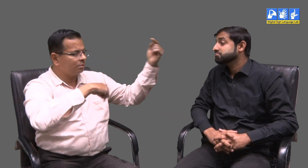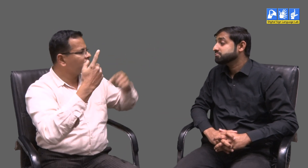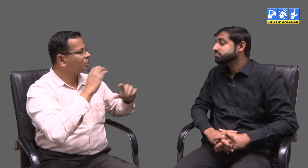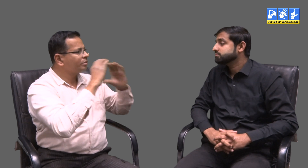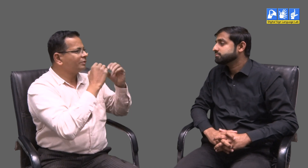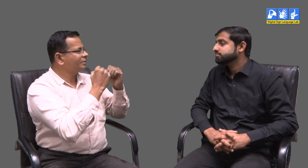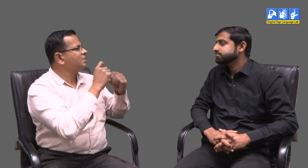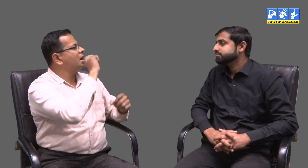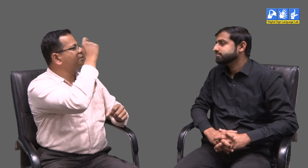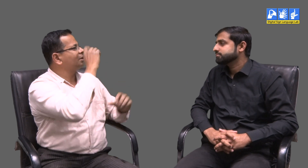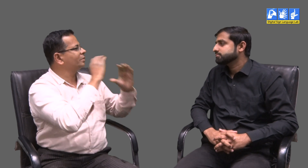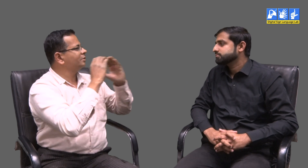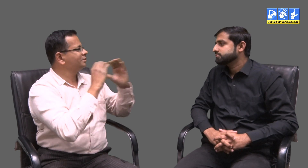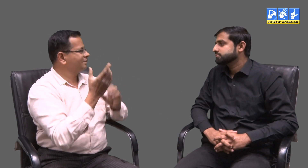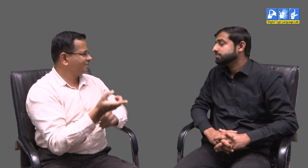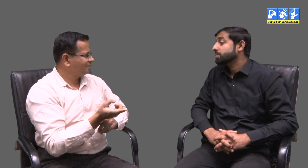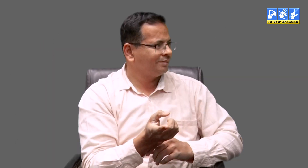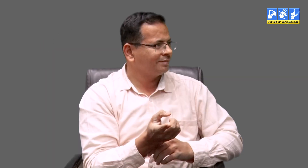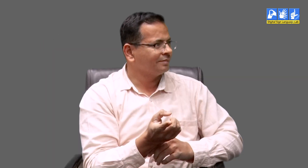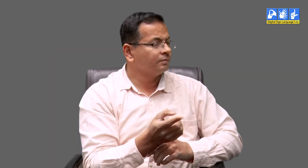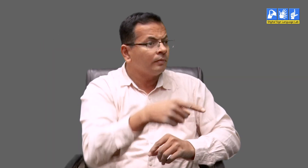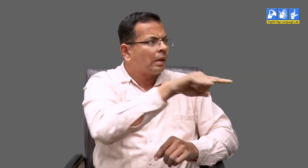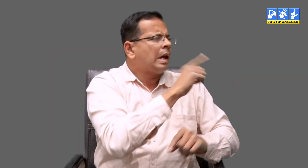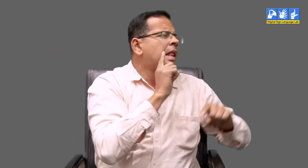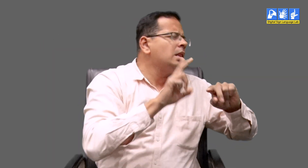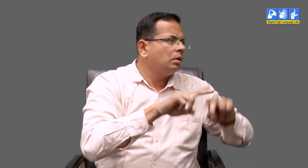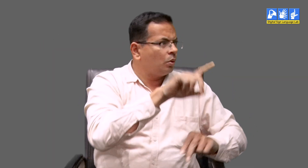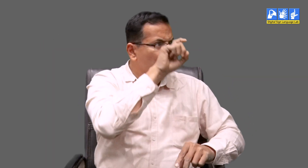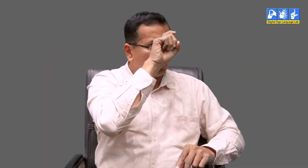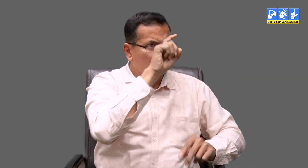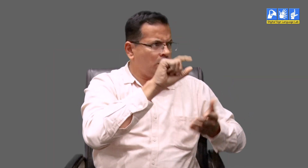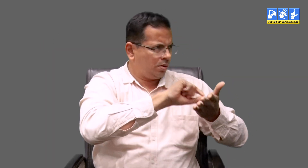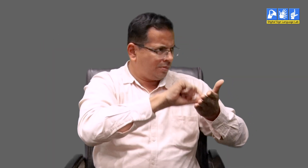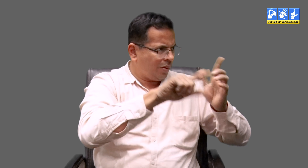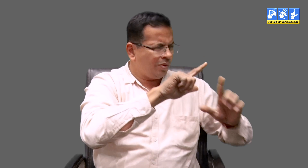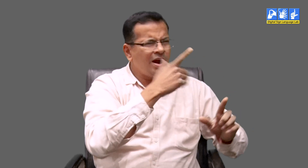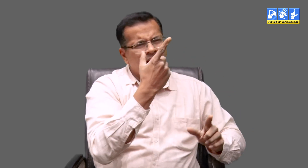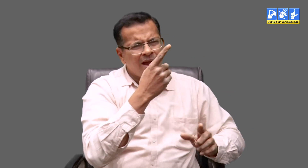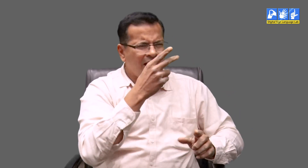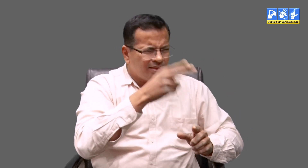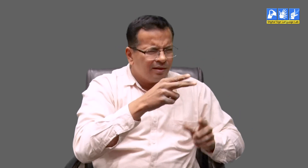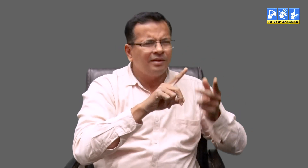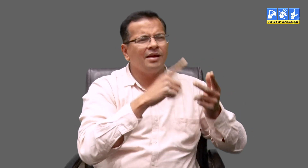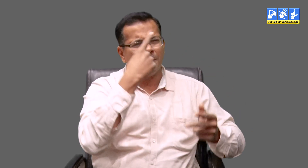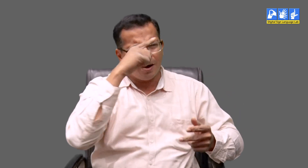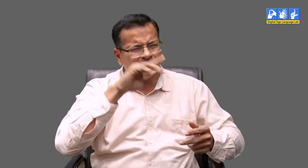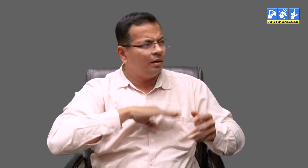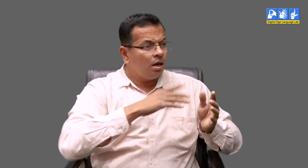People use English to communicate with people from the South Indian regions of India. If deaf know languages like Gujarati, Hindi, Marathi or any other